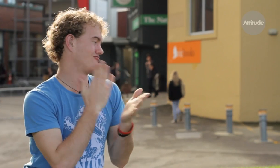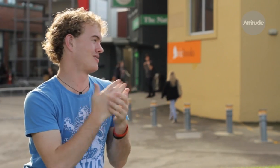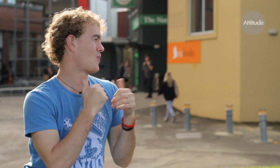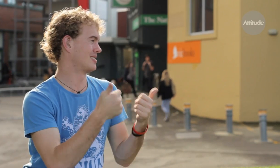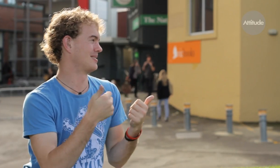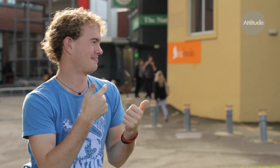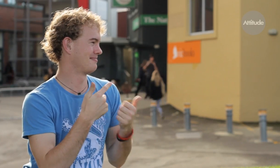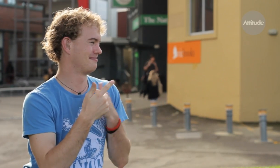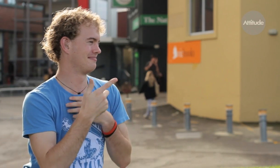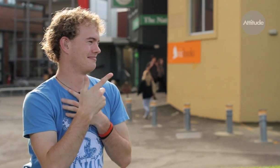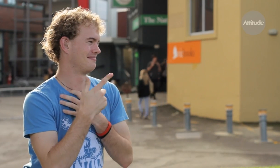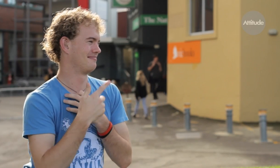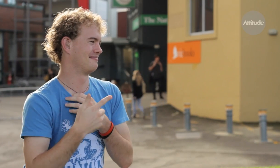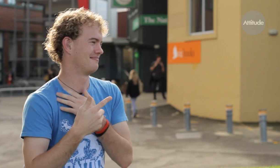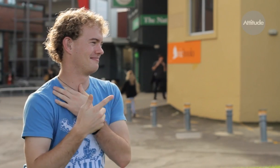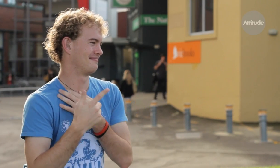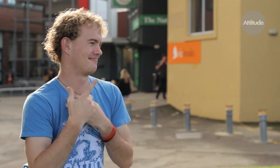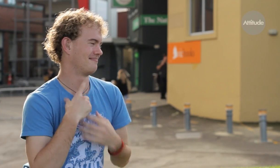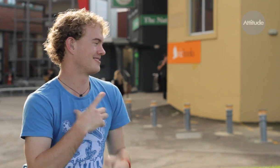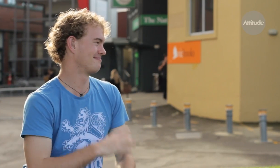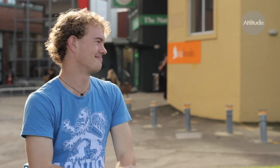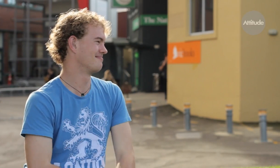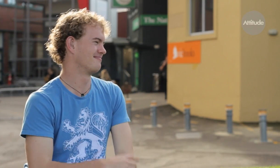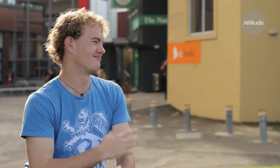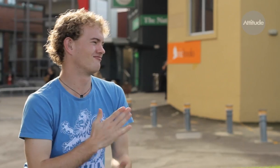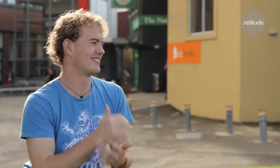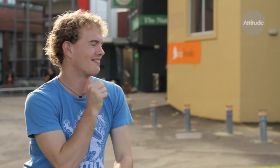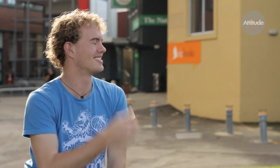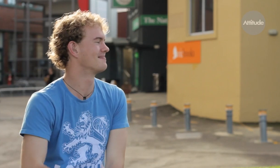sign language would just be awesome. Yeah. Great fun!